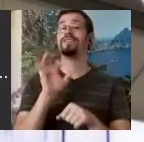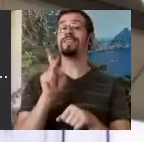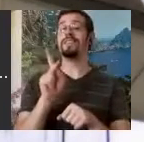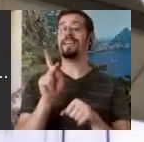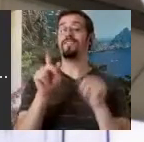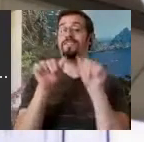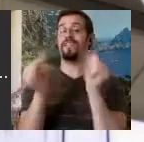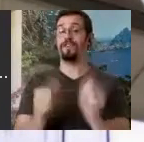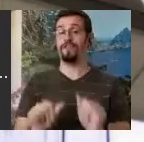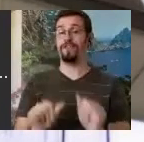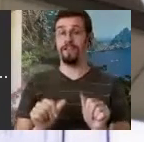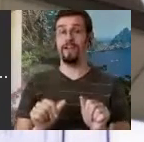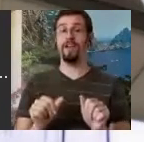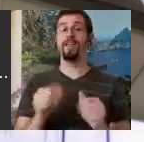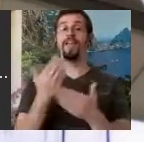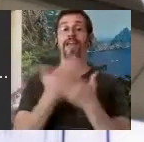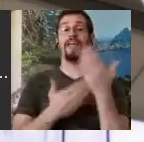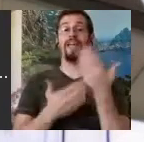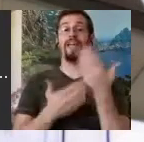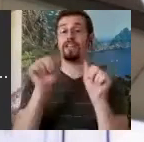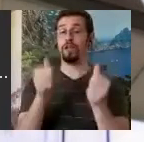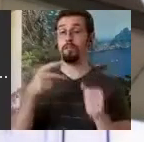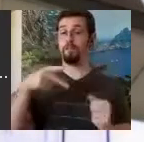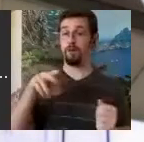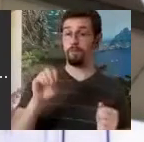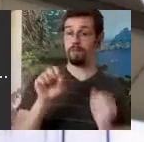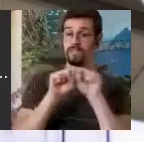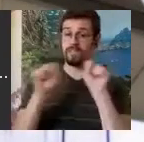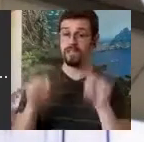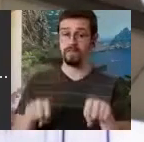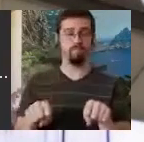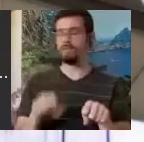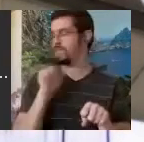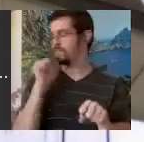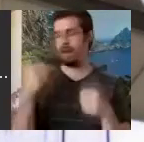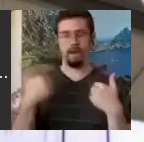facing system was totally different. At the time we didn't have the dark and